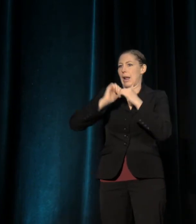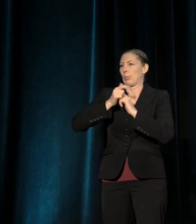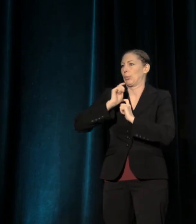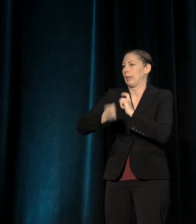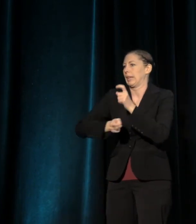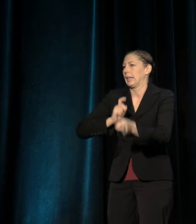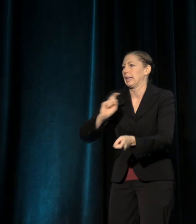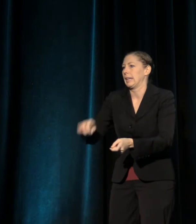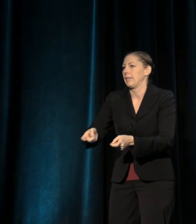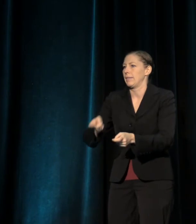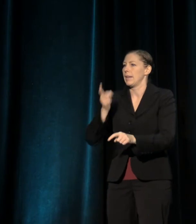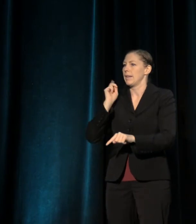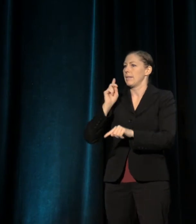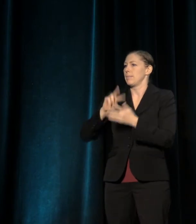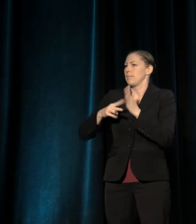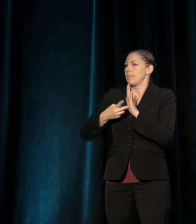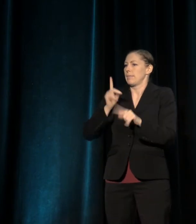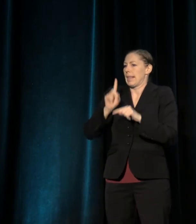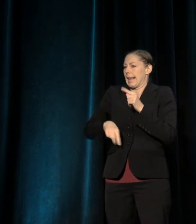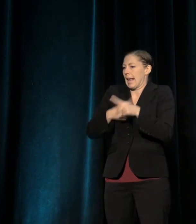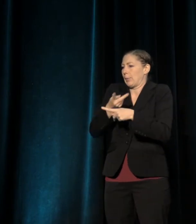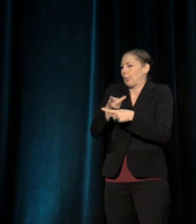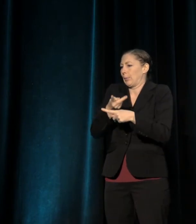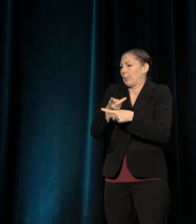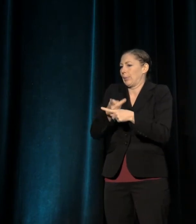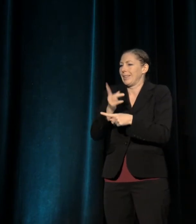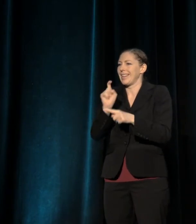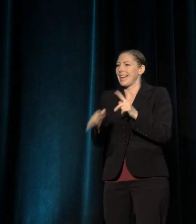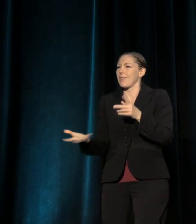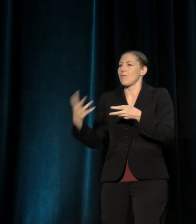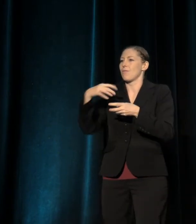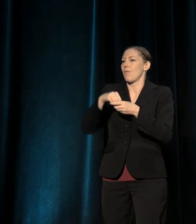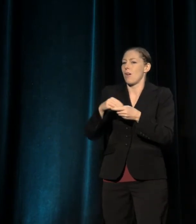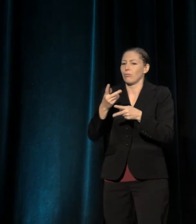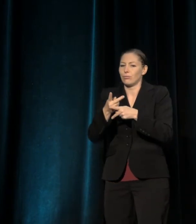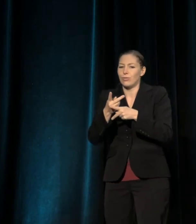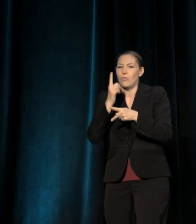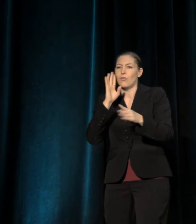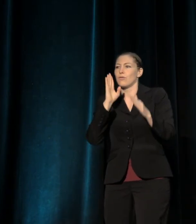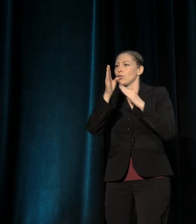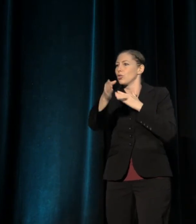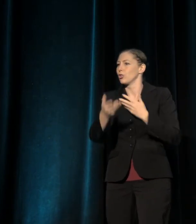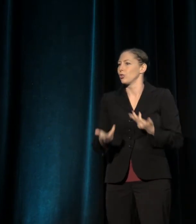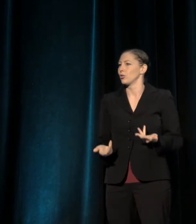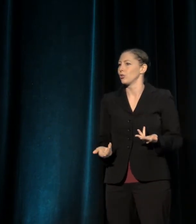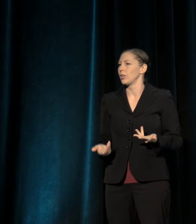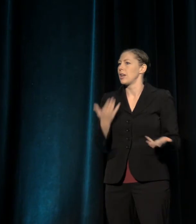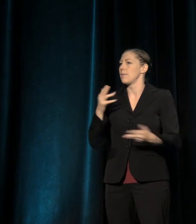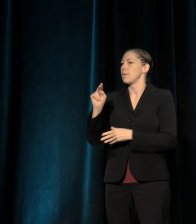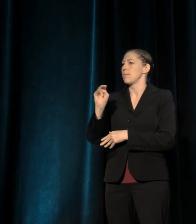they can't nurture it within their own view of their future. And this is maybe what the neo-Marxists meant when they said,